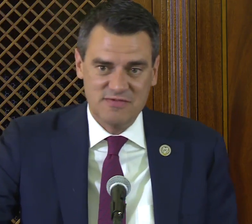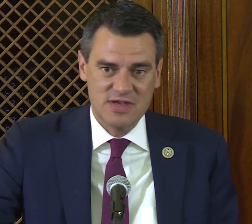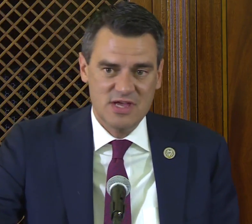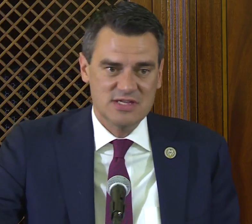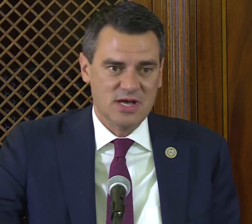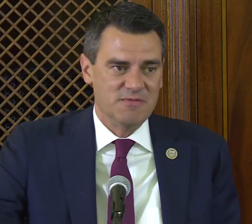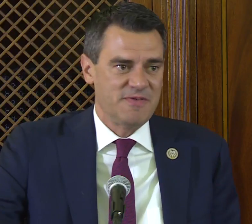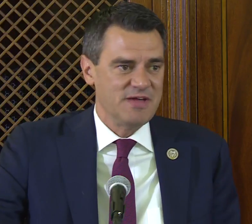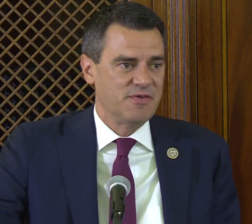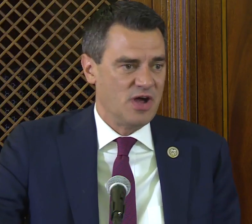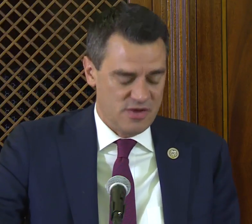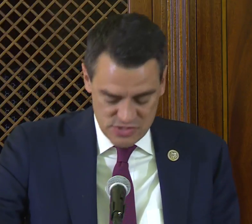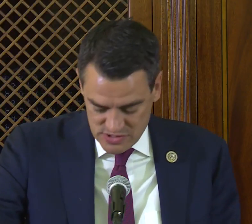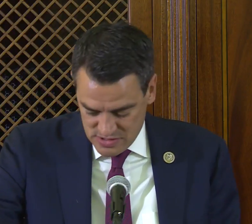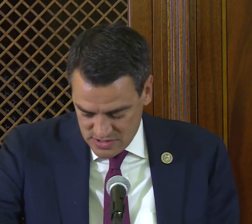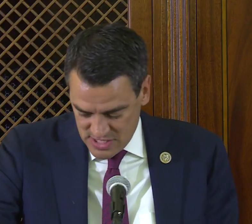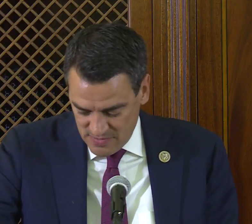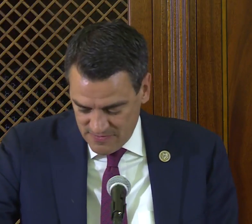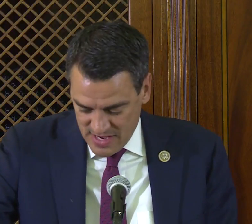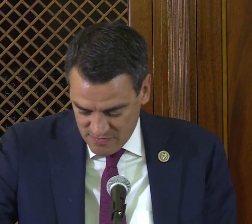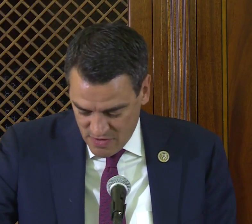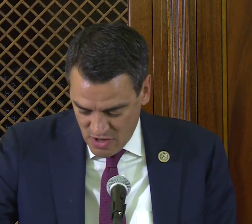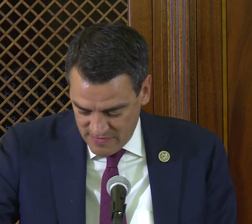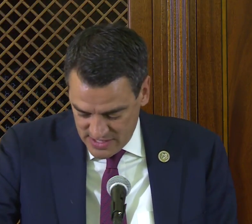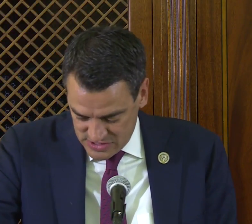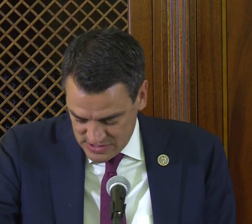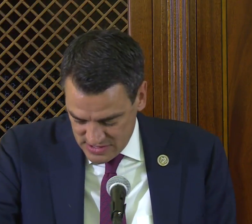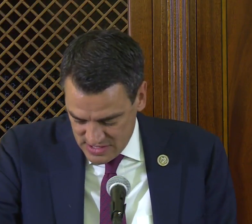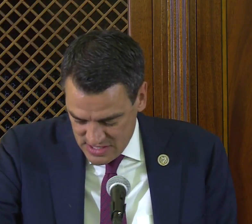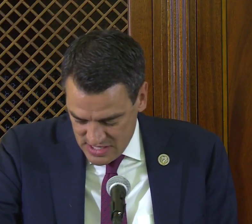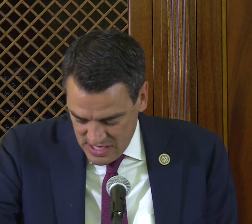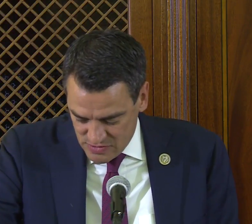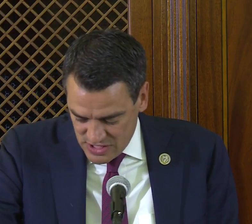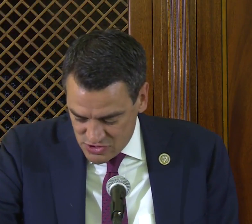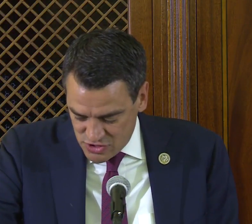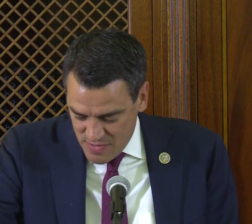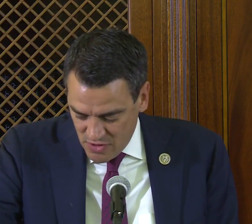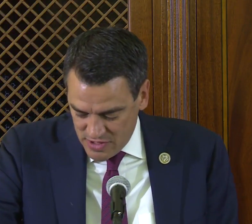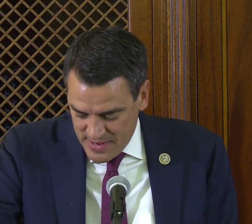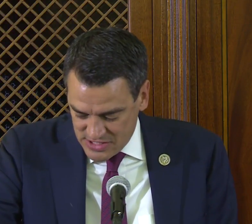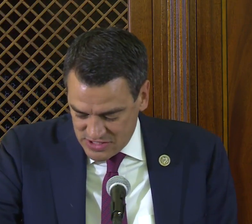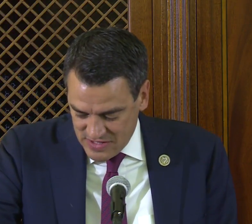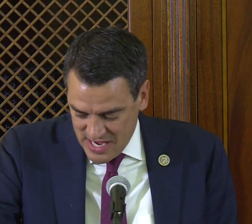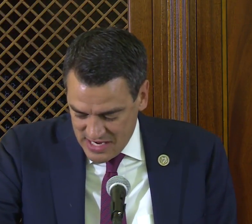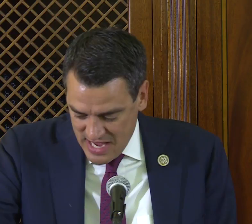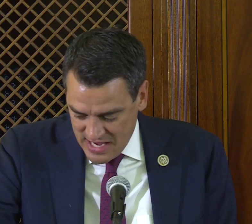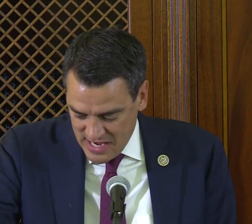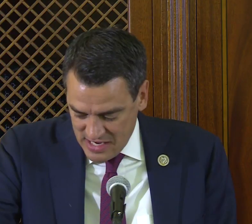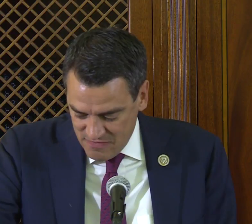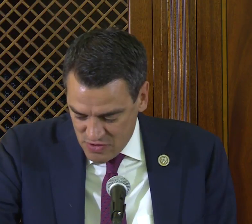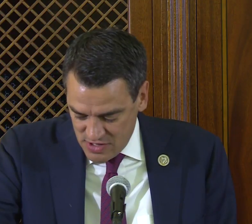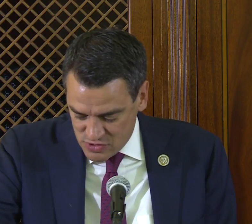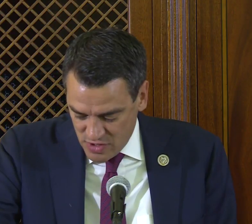to help fight for others, to help fight for all of us. He was instrumental in the passage of the ADA, and he viewed it as one